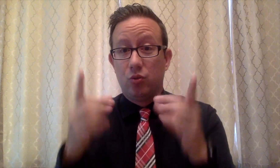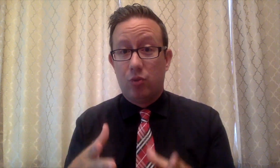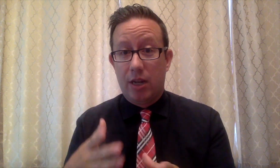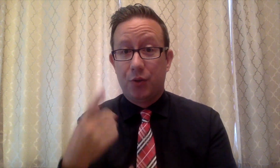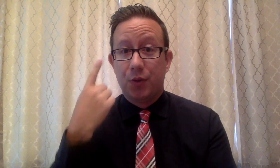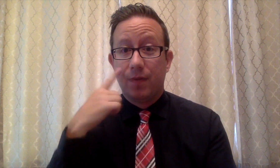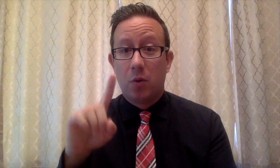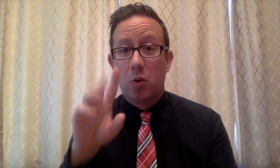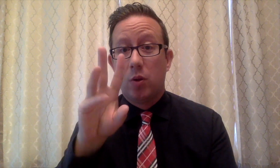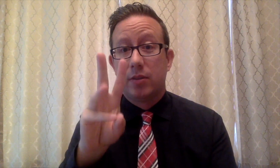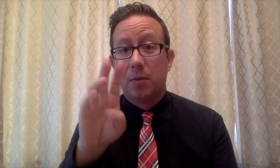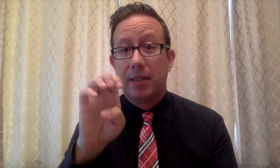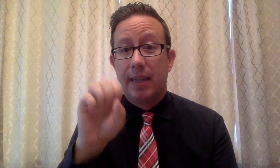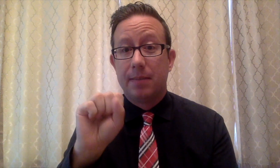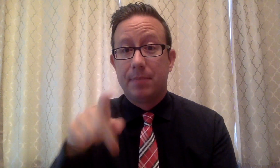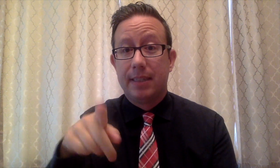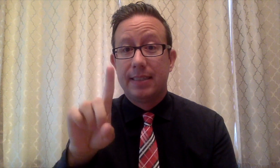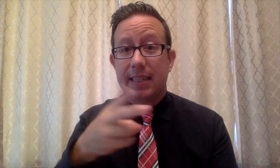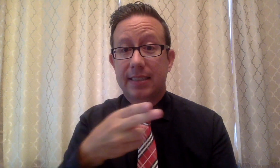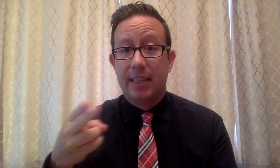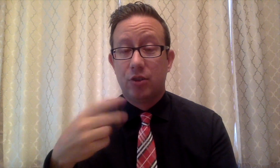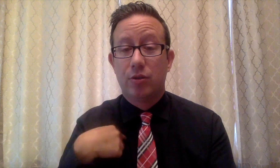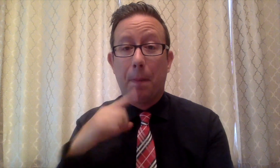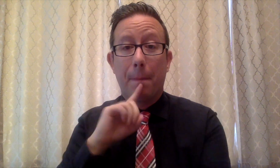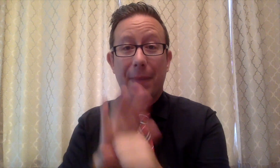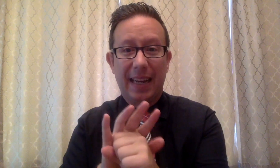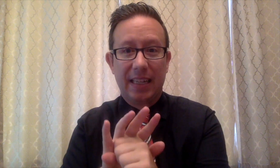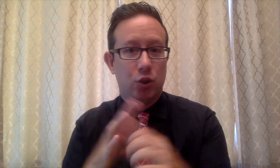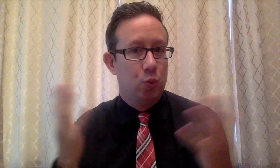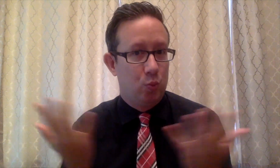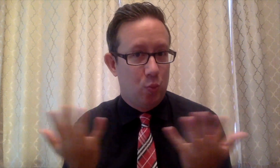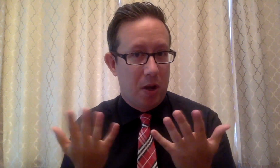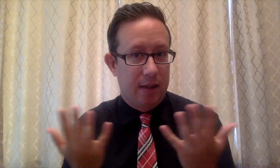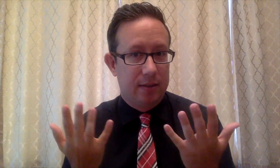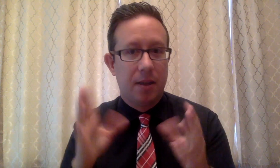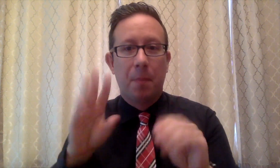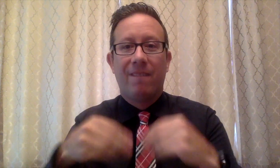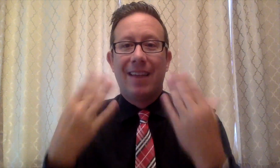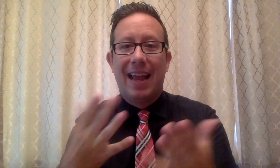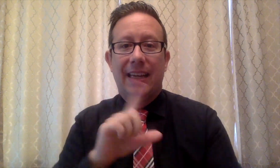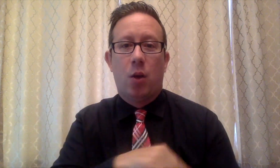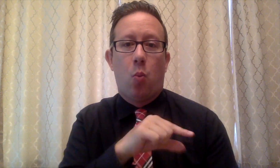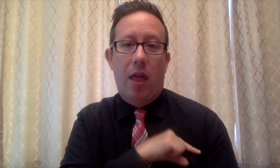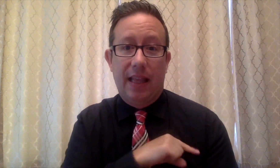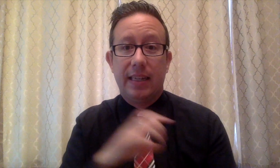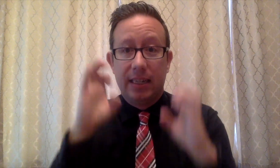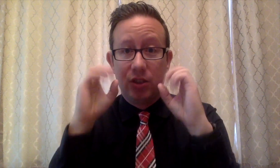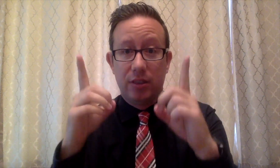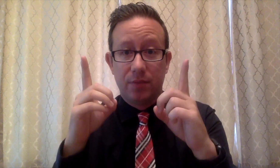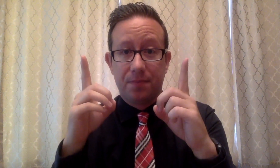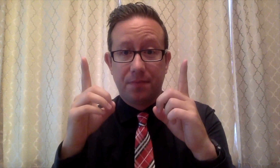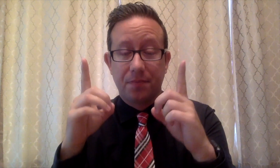As the Center Director for WESP-DHH, I am committed to providing a quality education